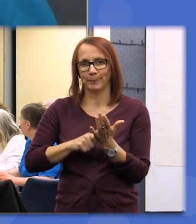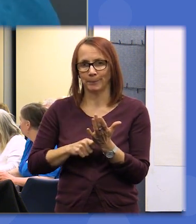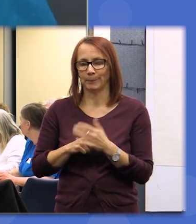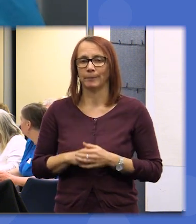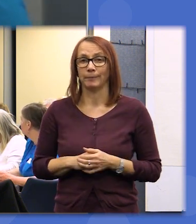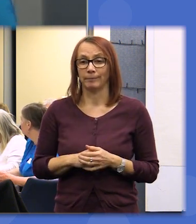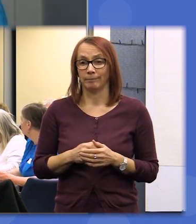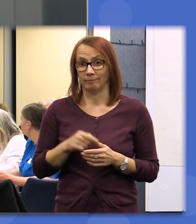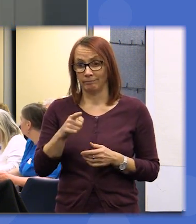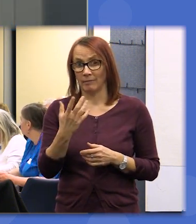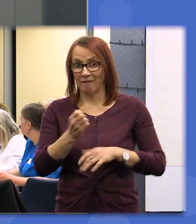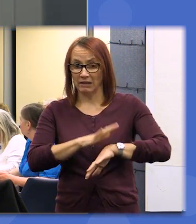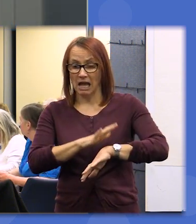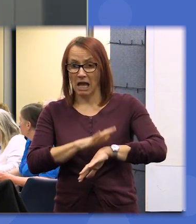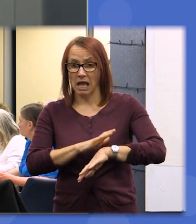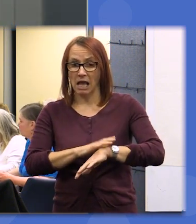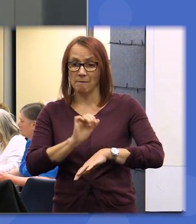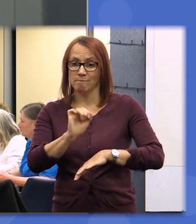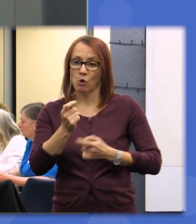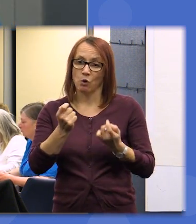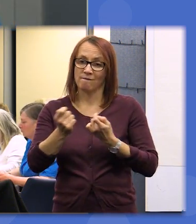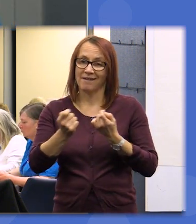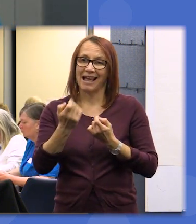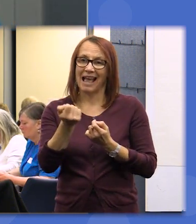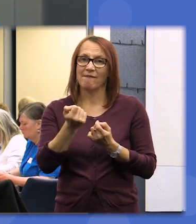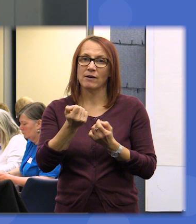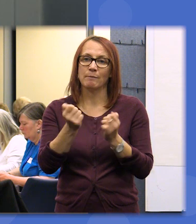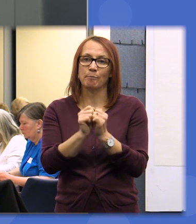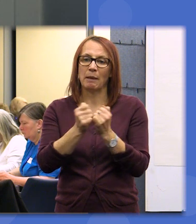time your table facilitators have paper for you to just write a postcard to